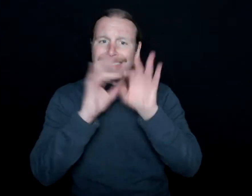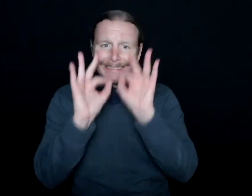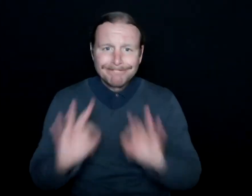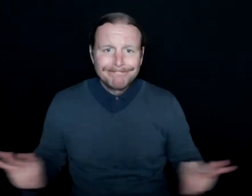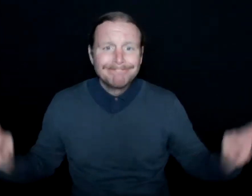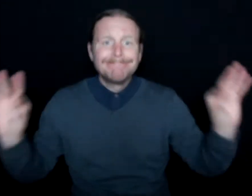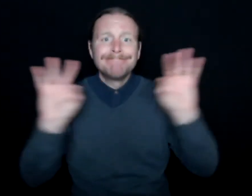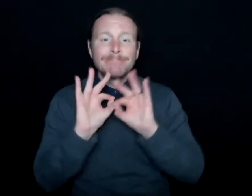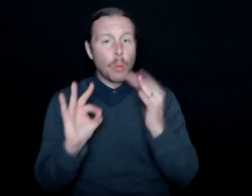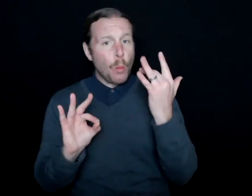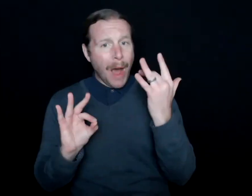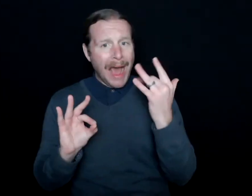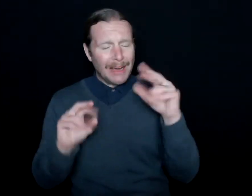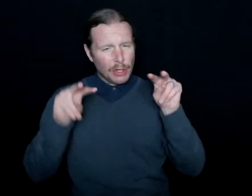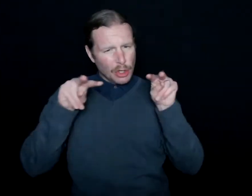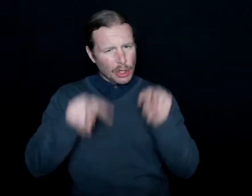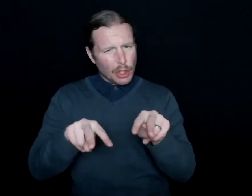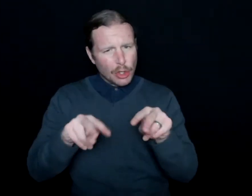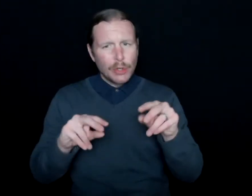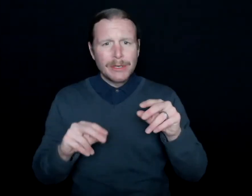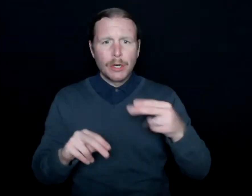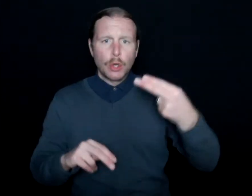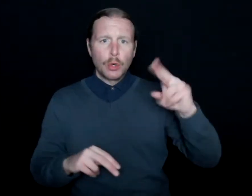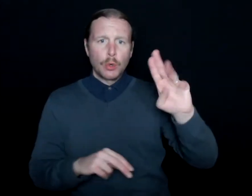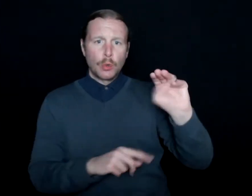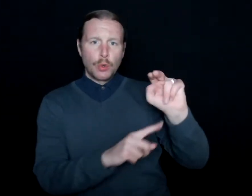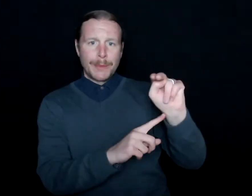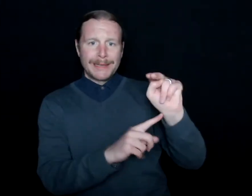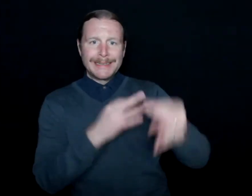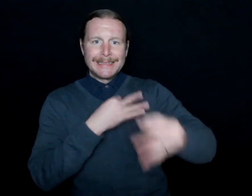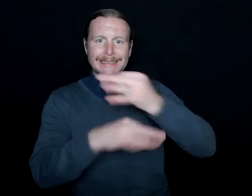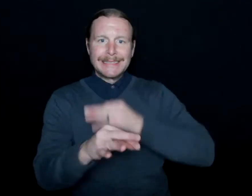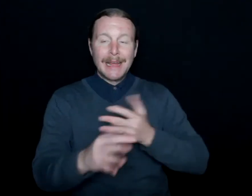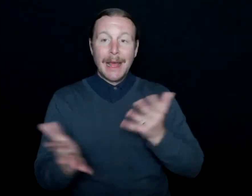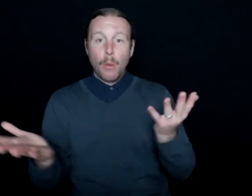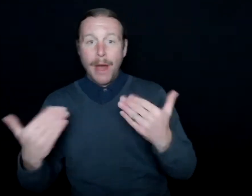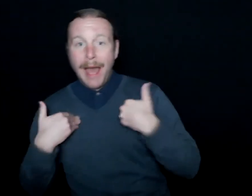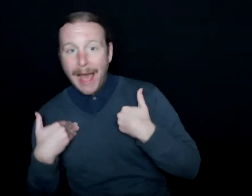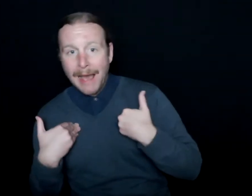and why we need to look at the human, rather than what they have and what they don't have.